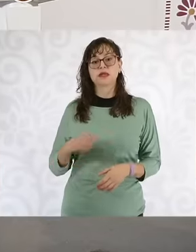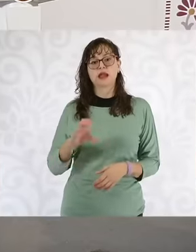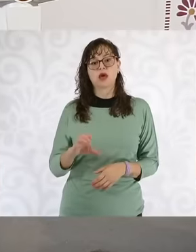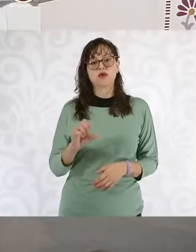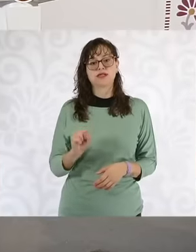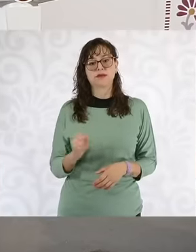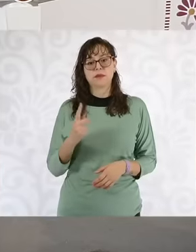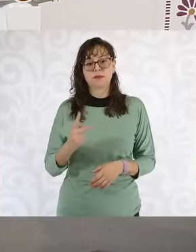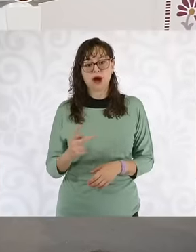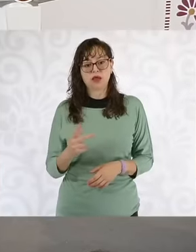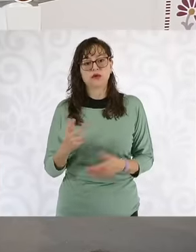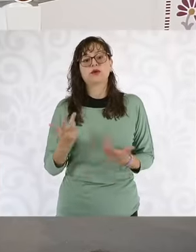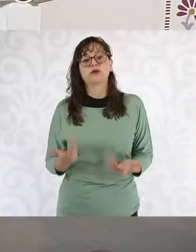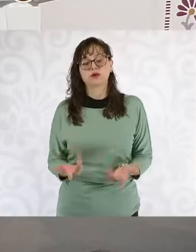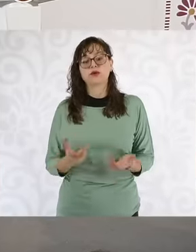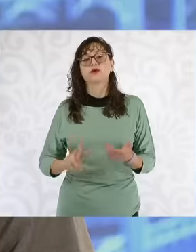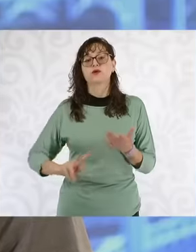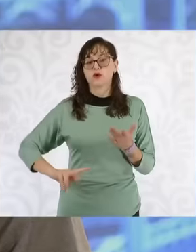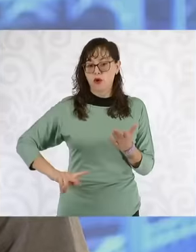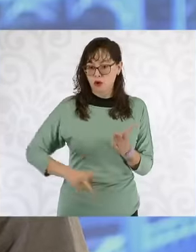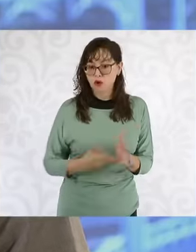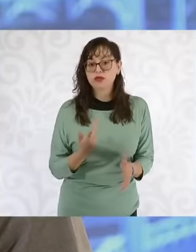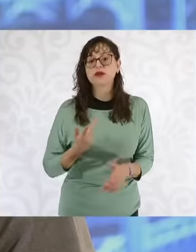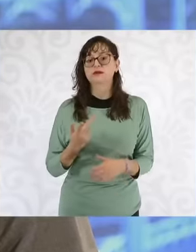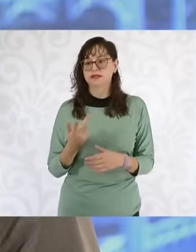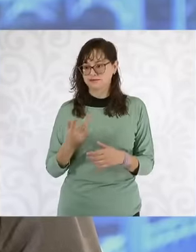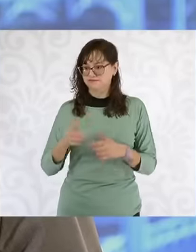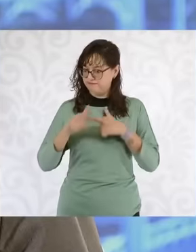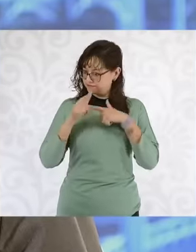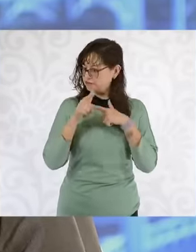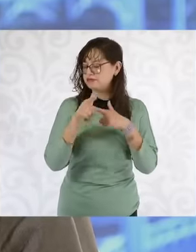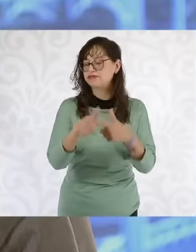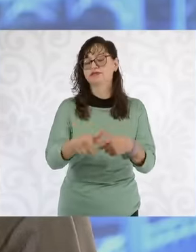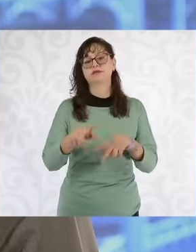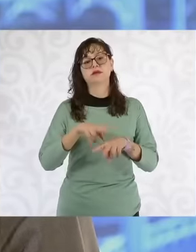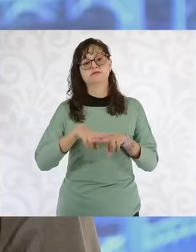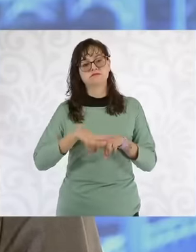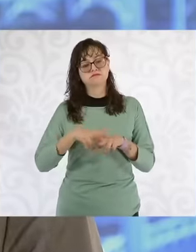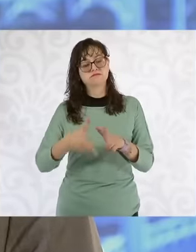will continue and accelerate the return of passenger trains. The objective